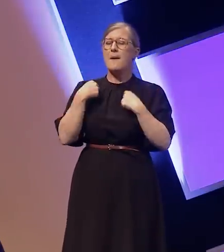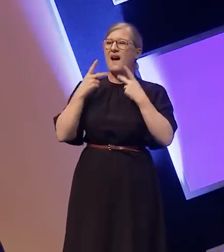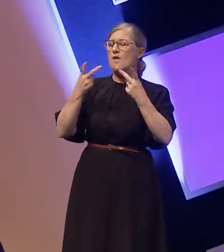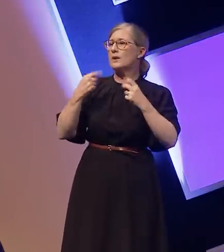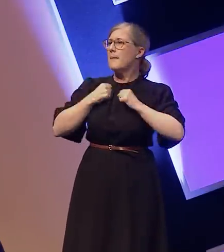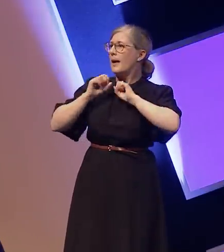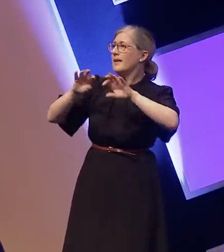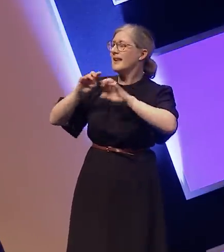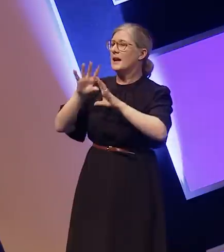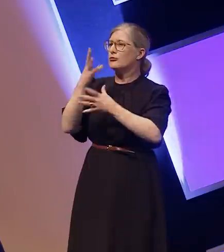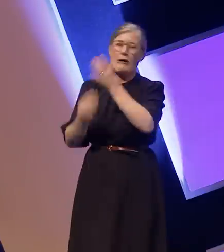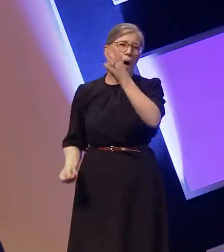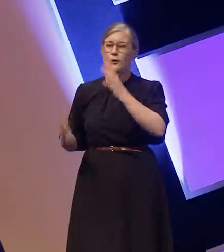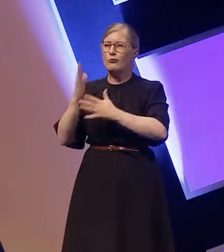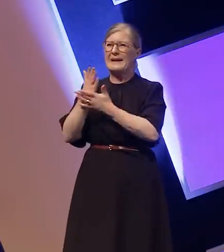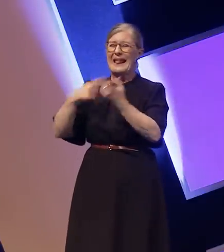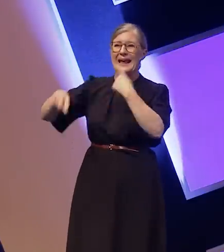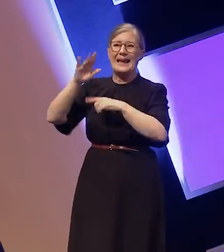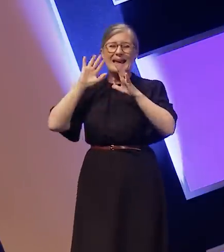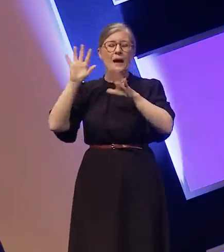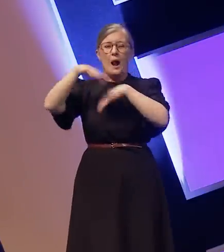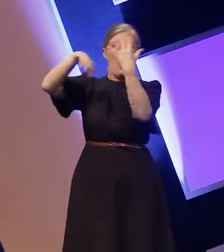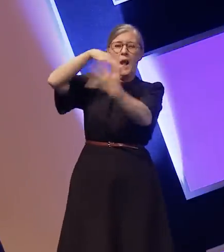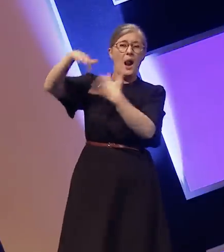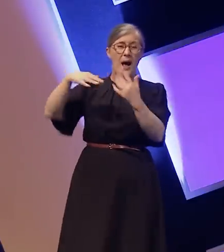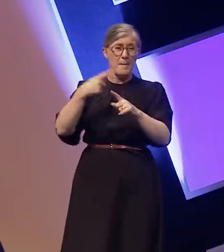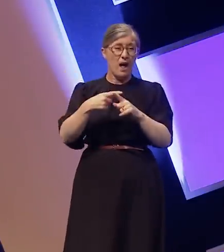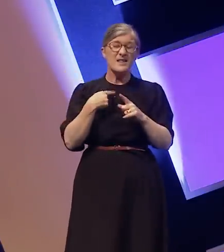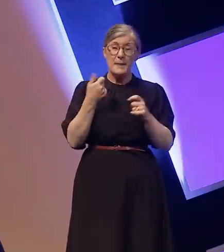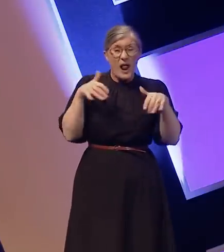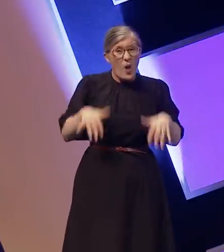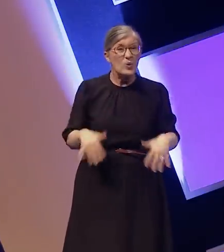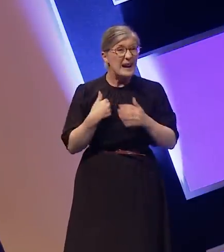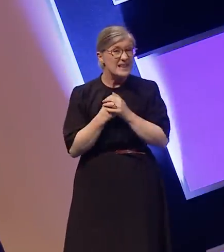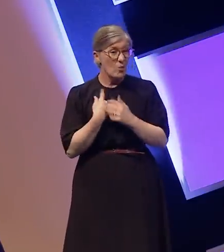This isn't meant as a criticism of the show in question, it is something that happens